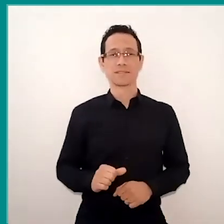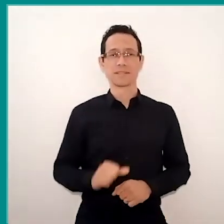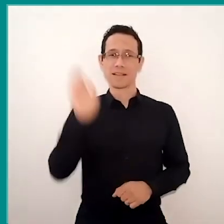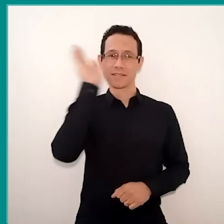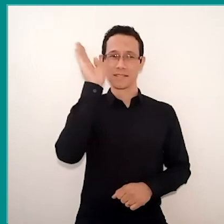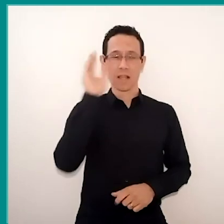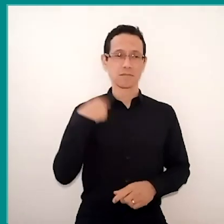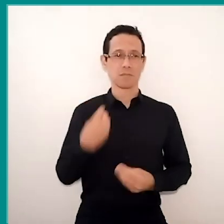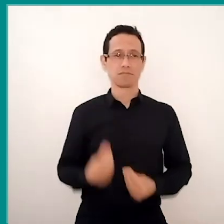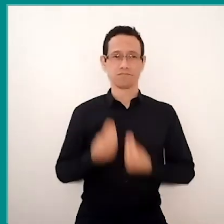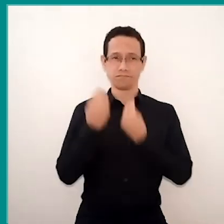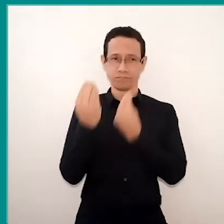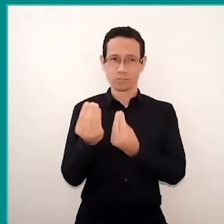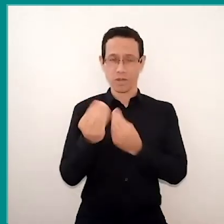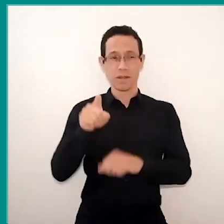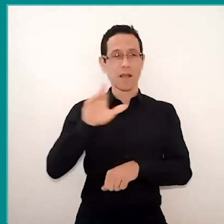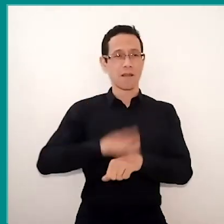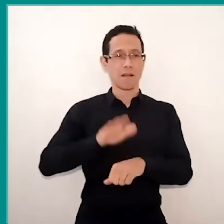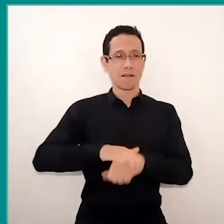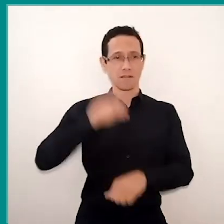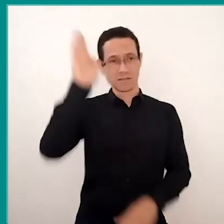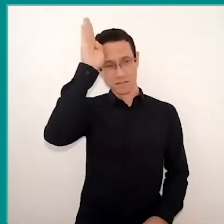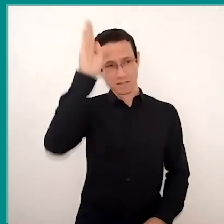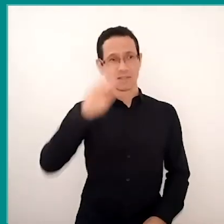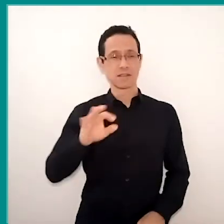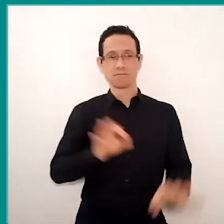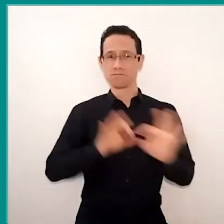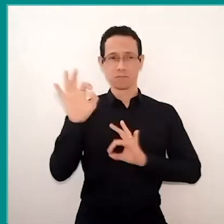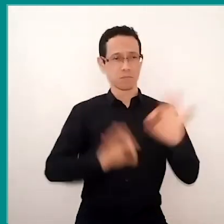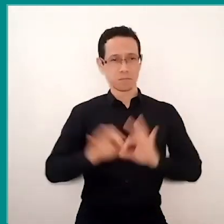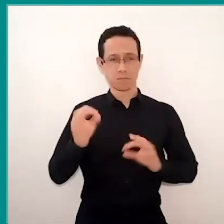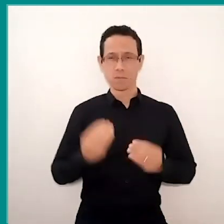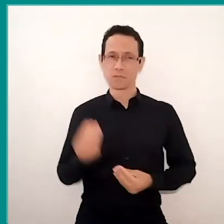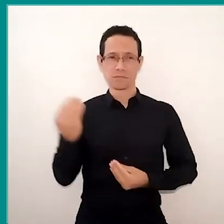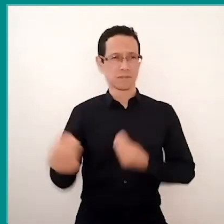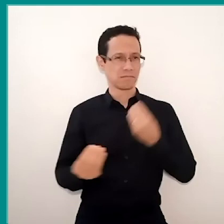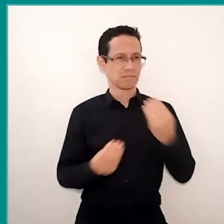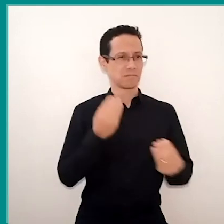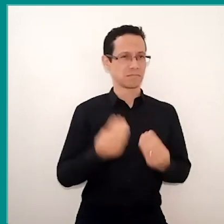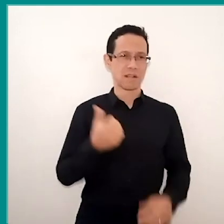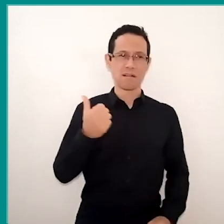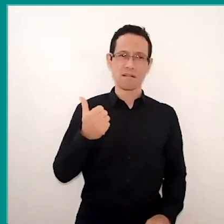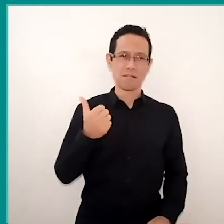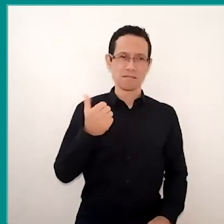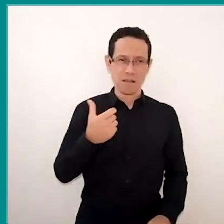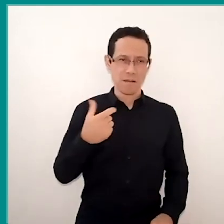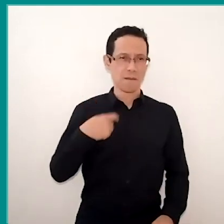and Sesc made this organization, and along with that, sent materials, like pencils, notebooks, books,